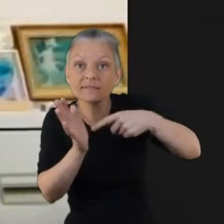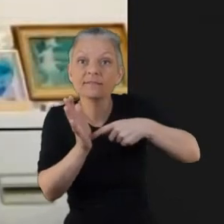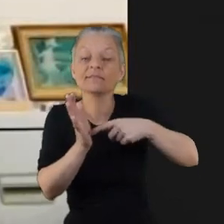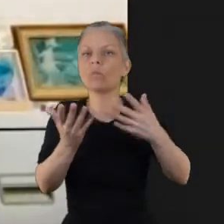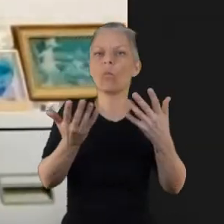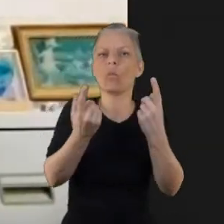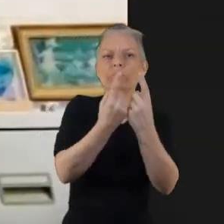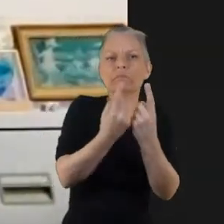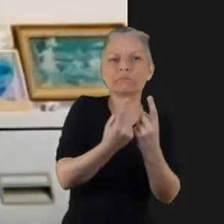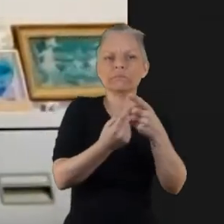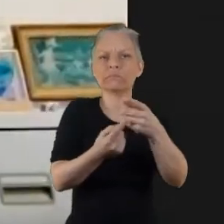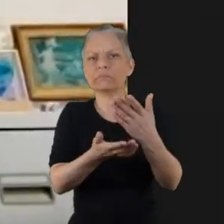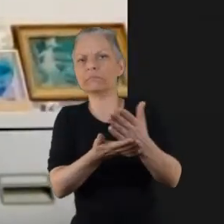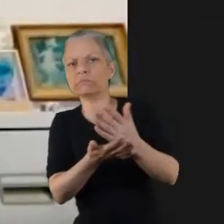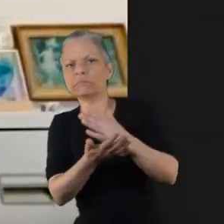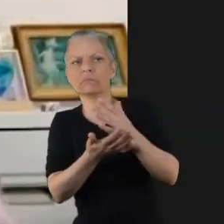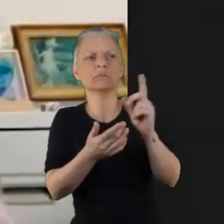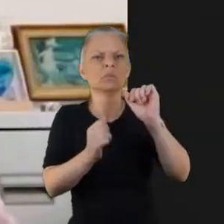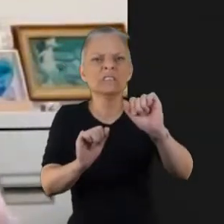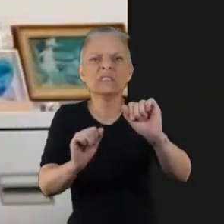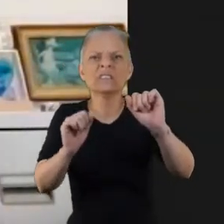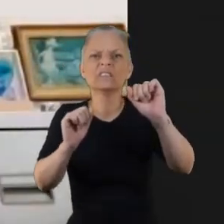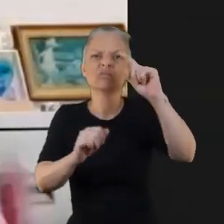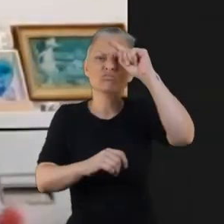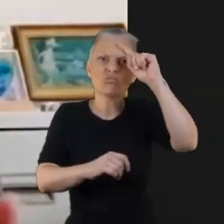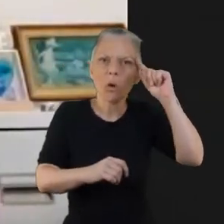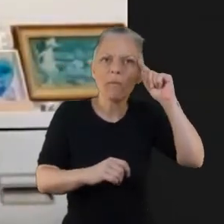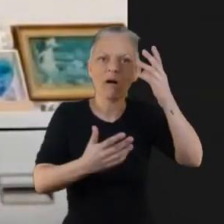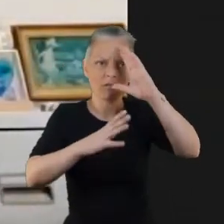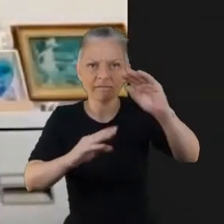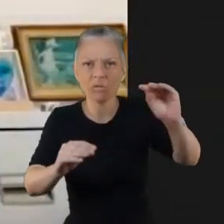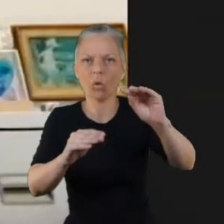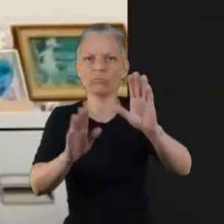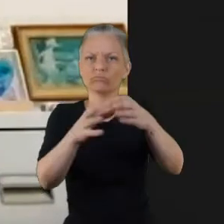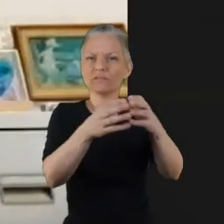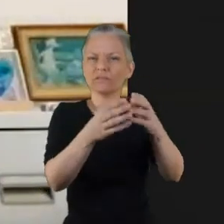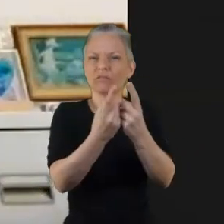as we don't hold the budget ourselves or anything in the strategy group but we can advocate